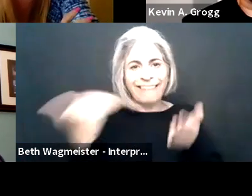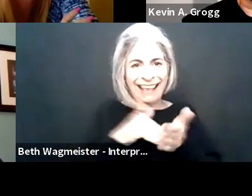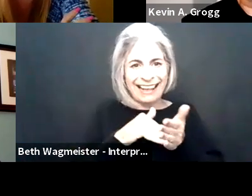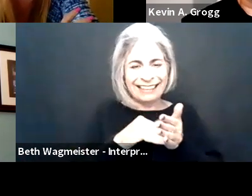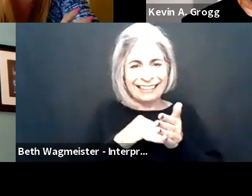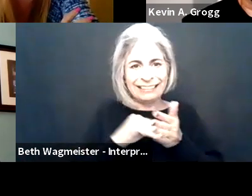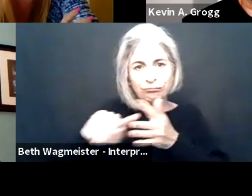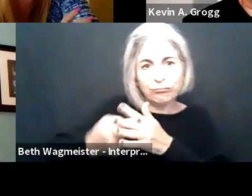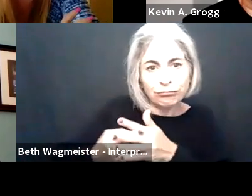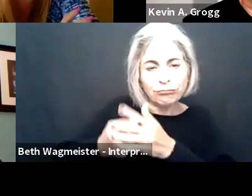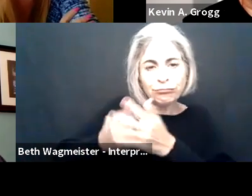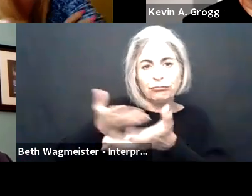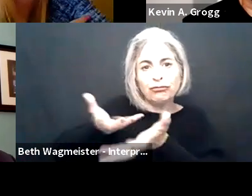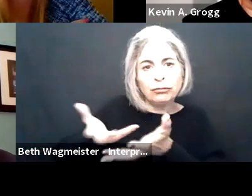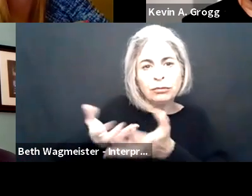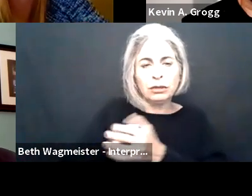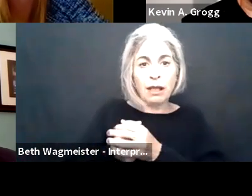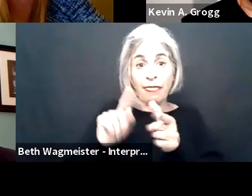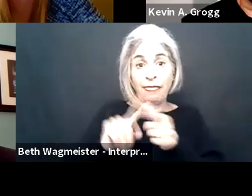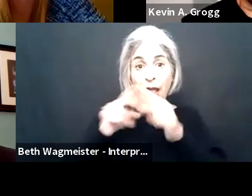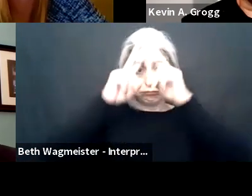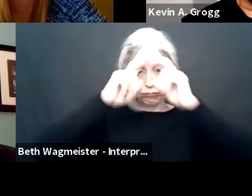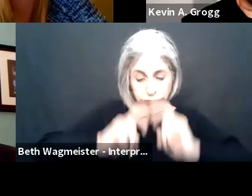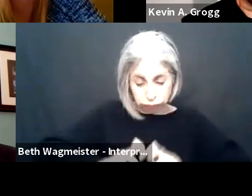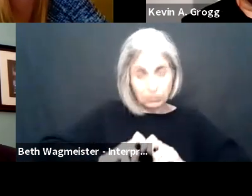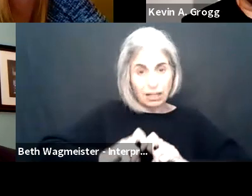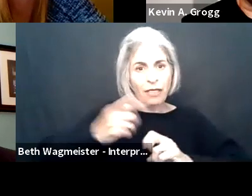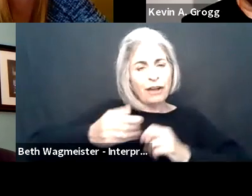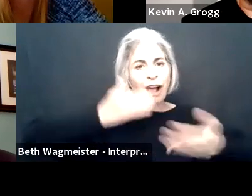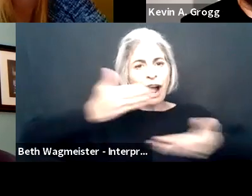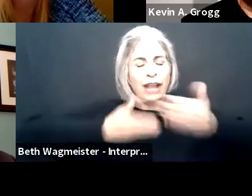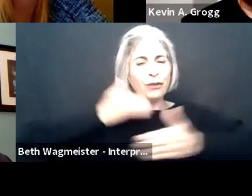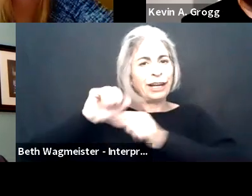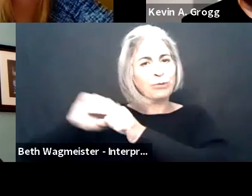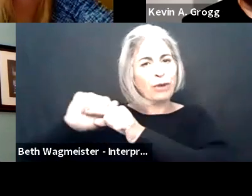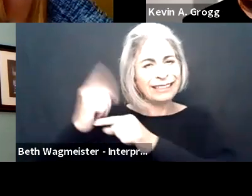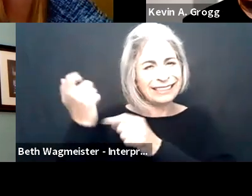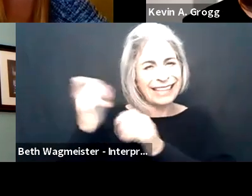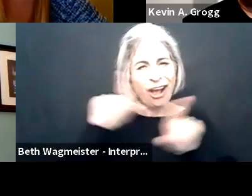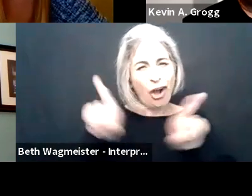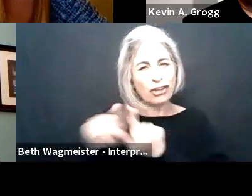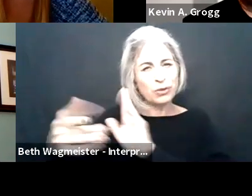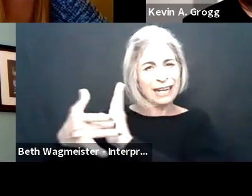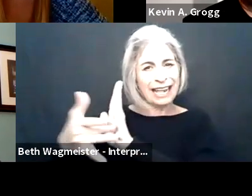going to have to reengage. Then I think companies are really going to have to look even more deeply into